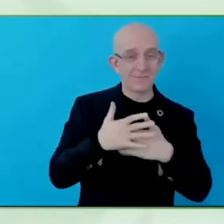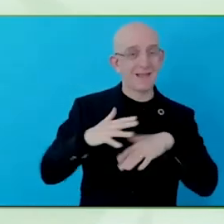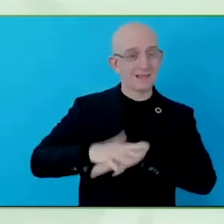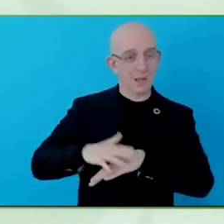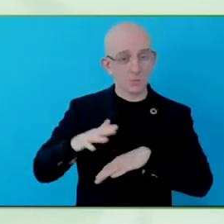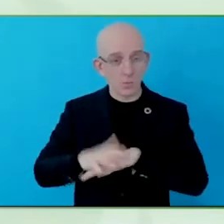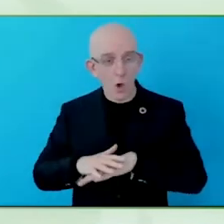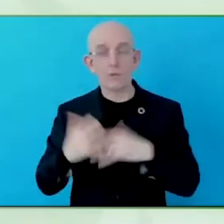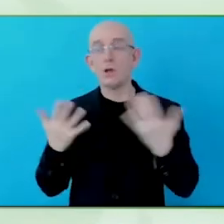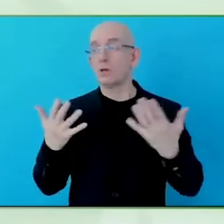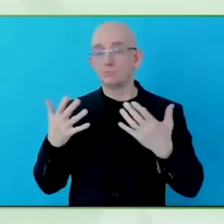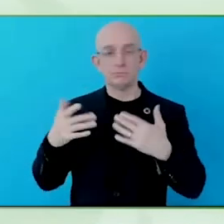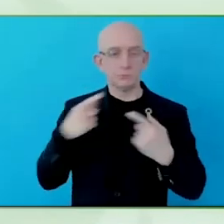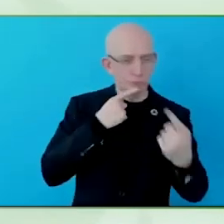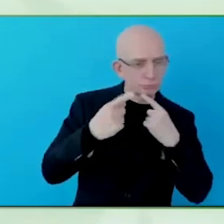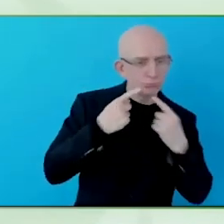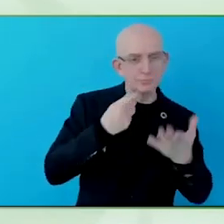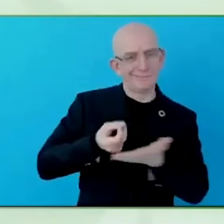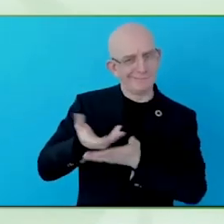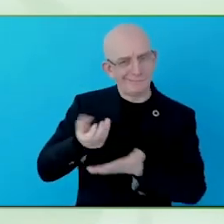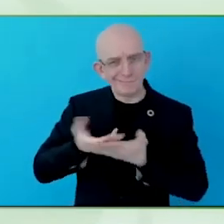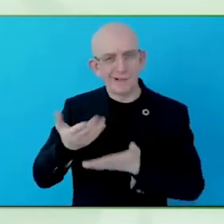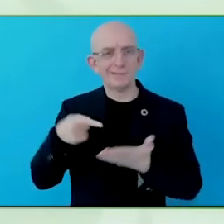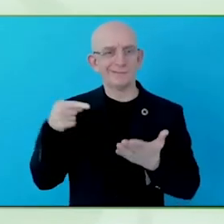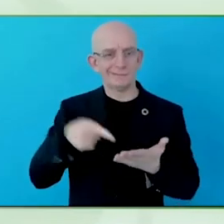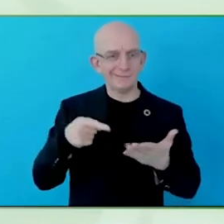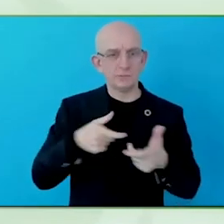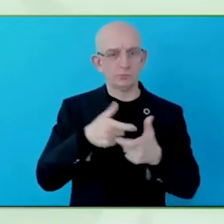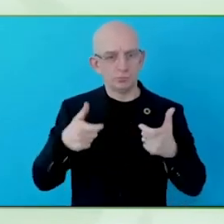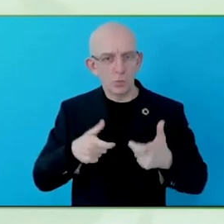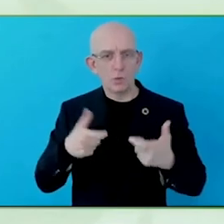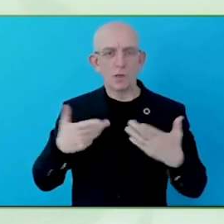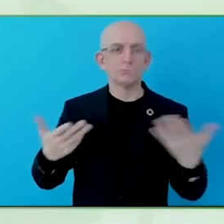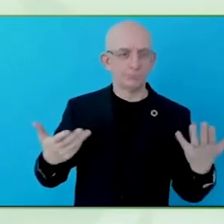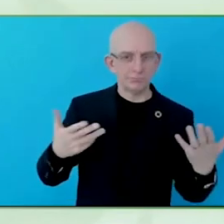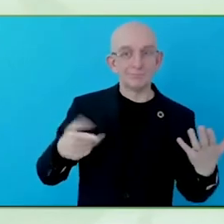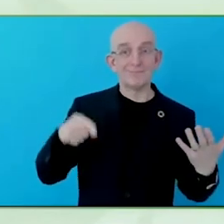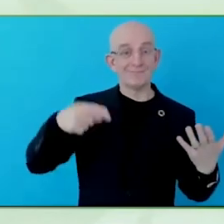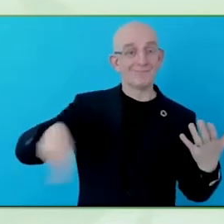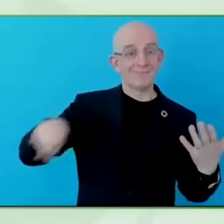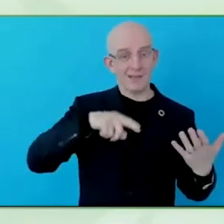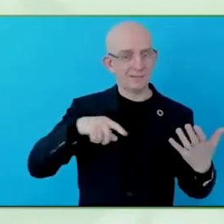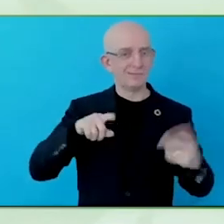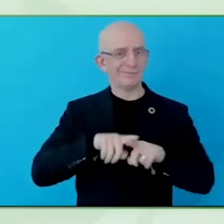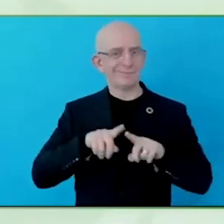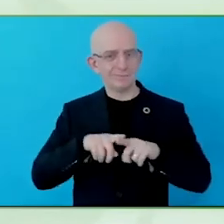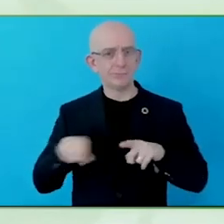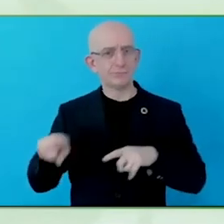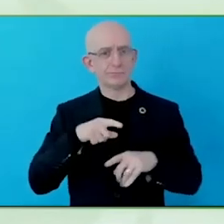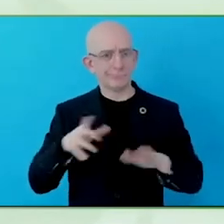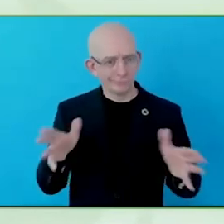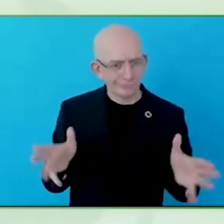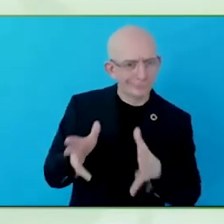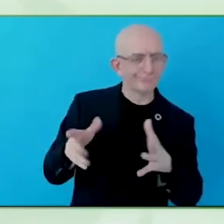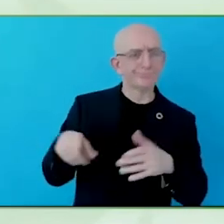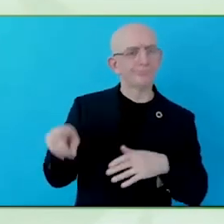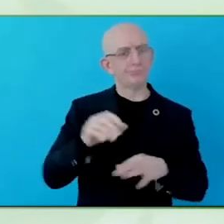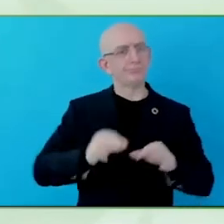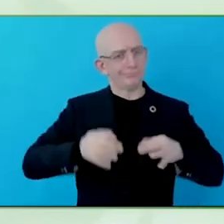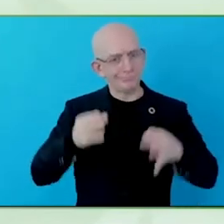members at country level, hopefully many of the companies are then willing to share the results with international business and